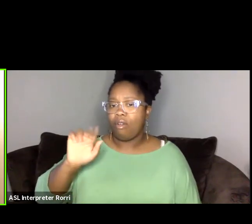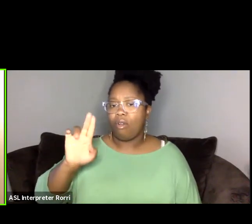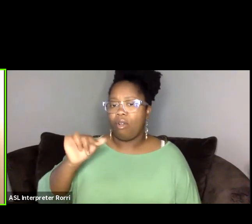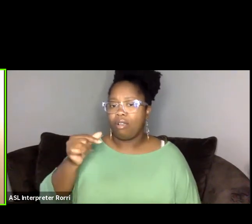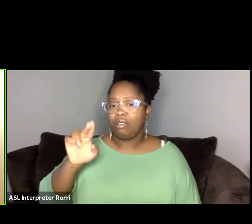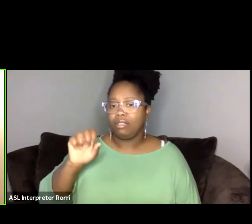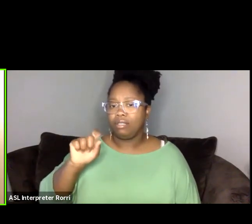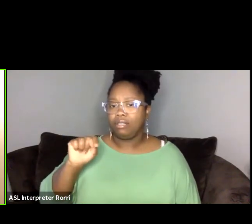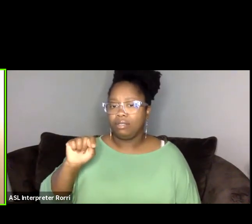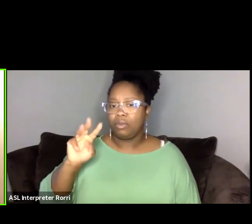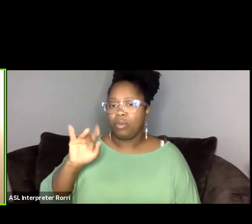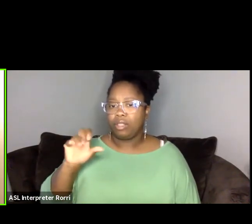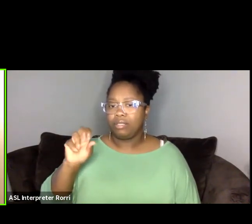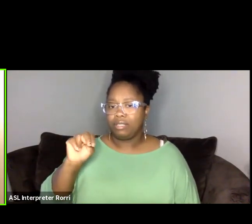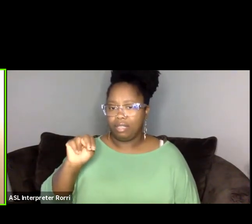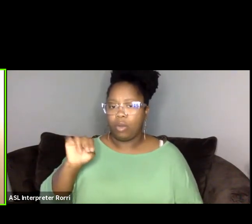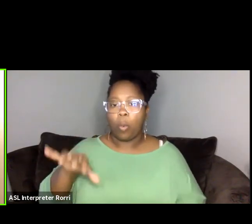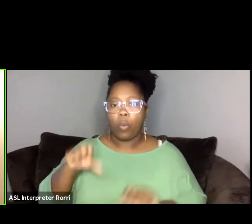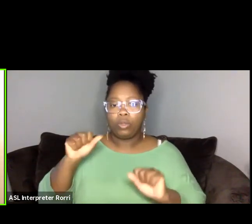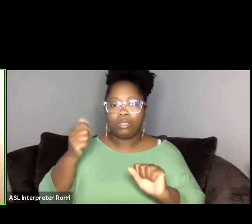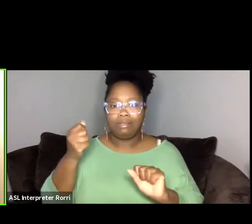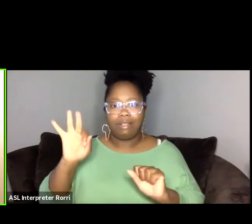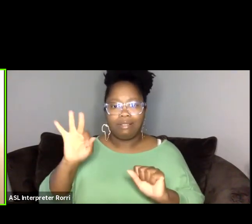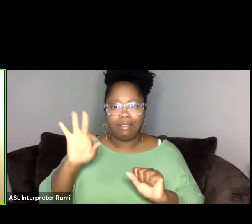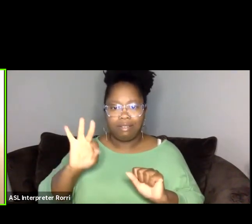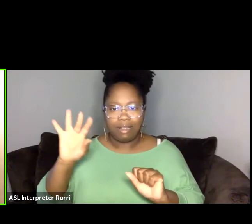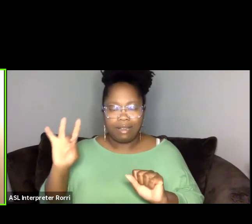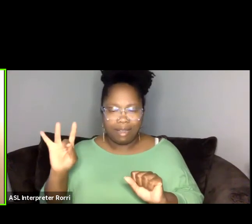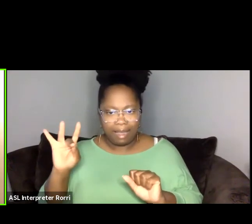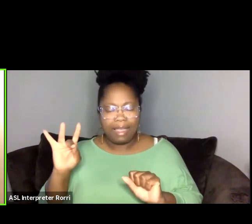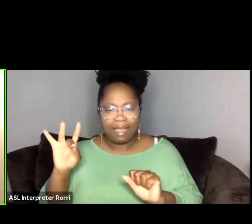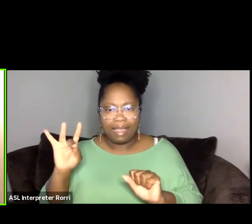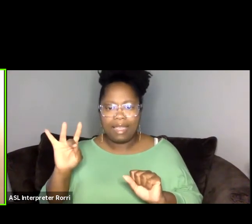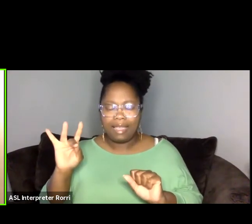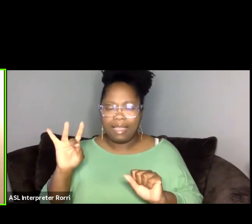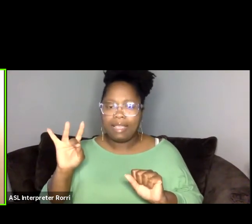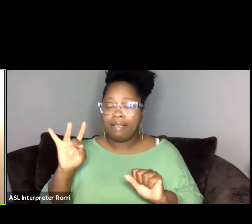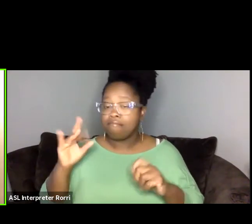And so we basically brought together scholars